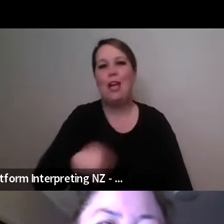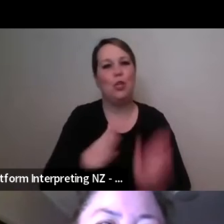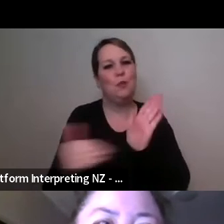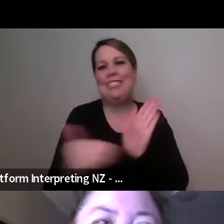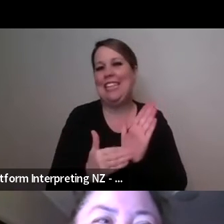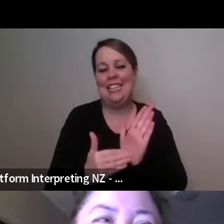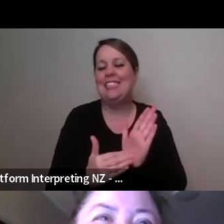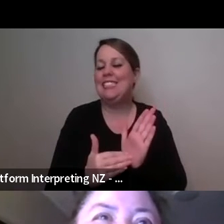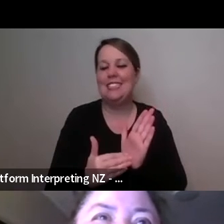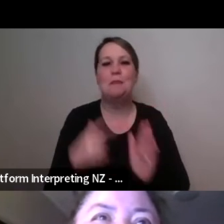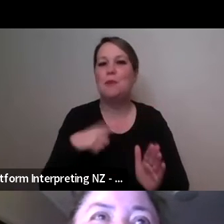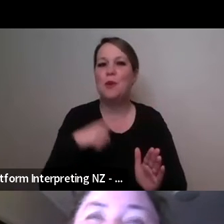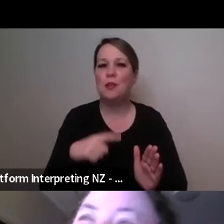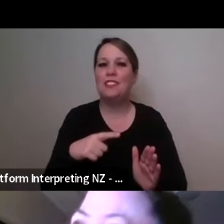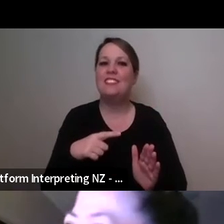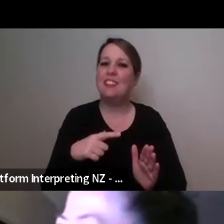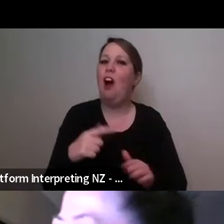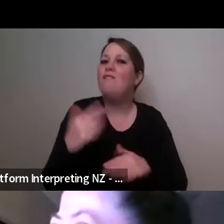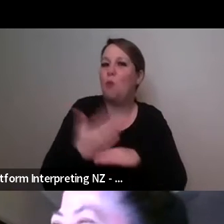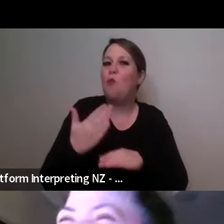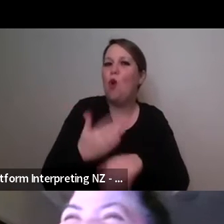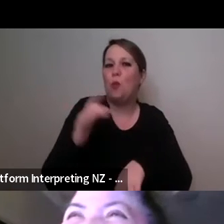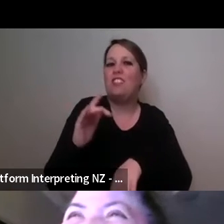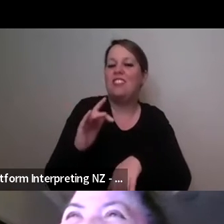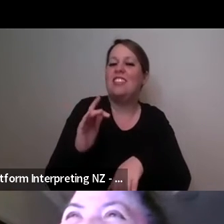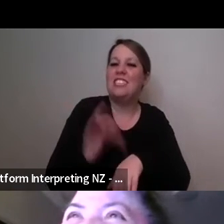the times I've worked with Touch Compass and every time I've been here actually has been with